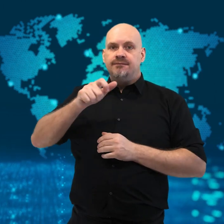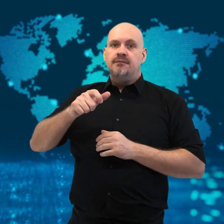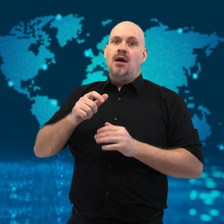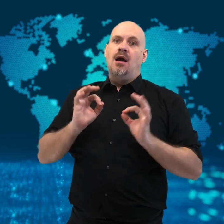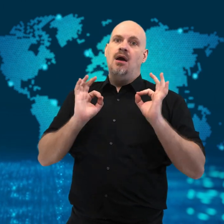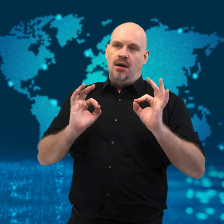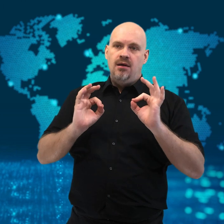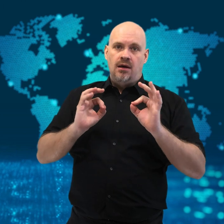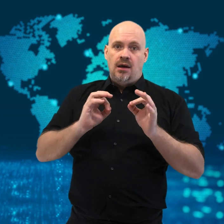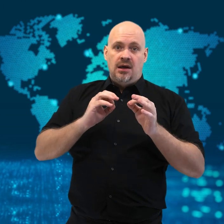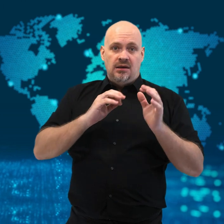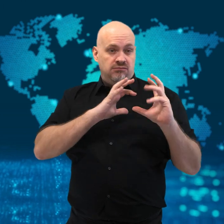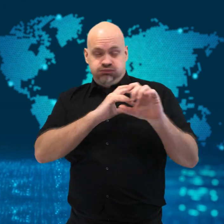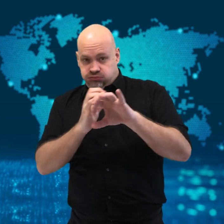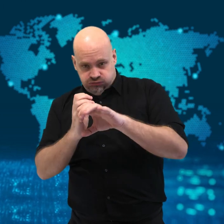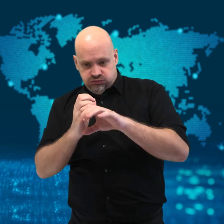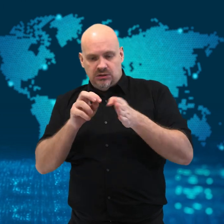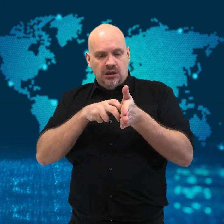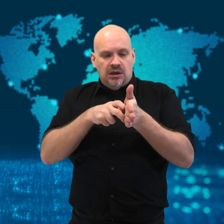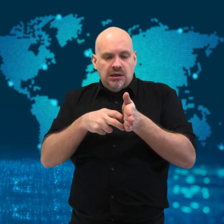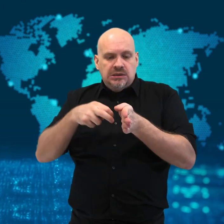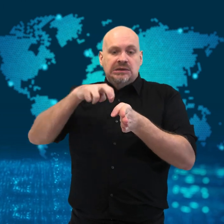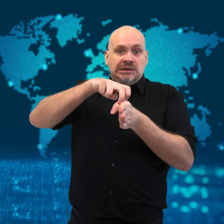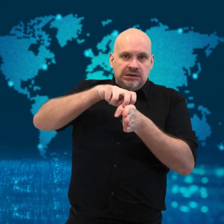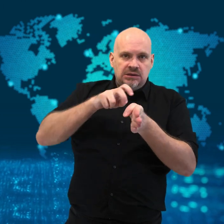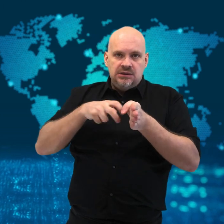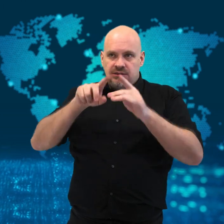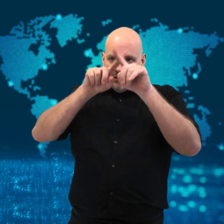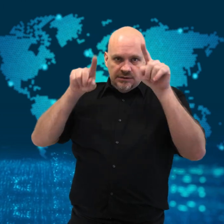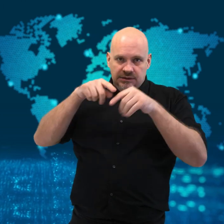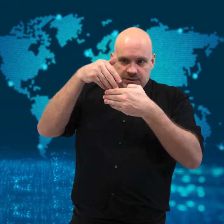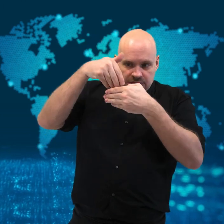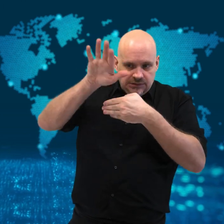the train entered the tunnel.